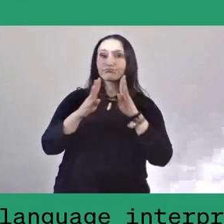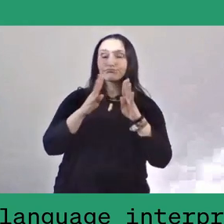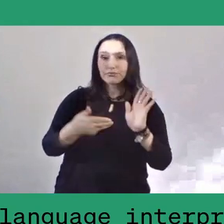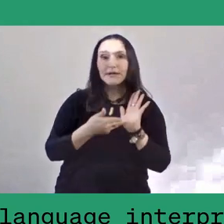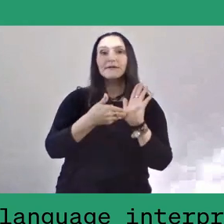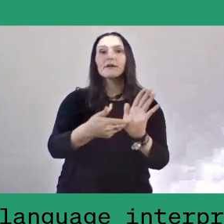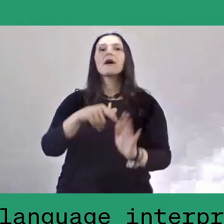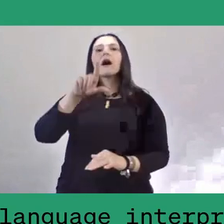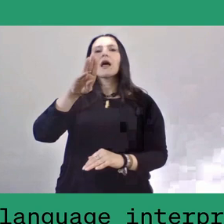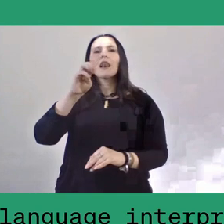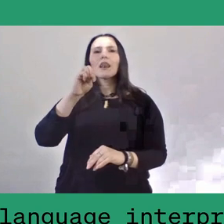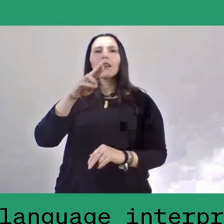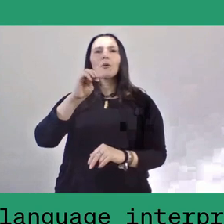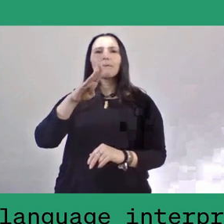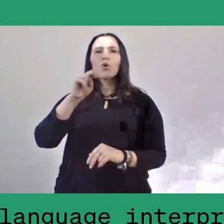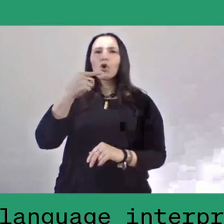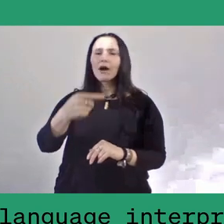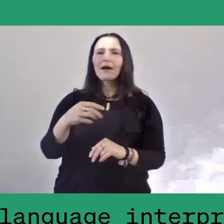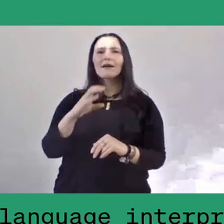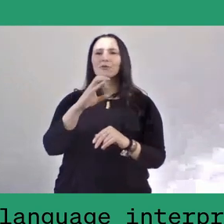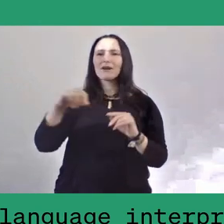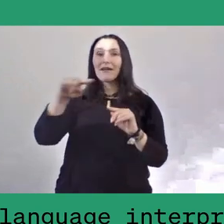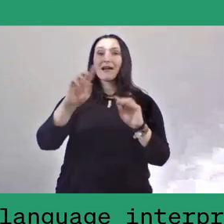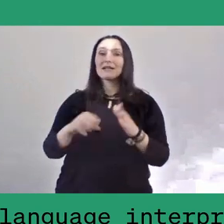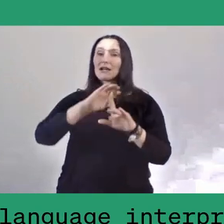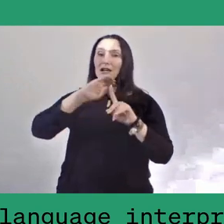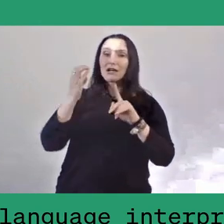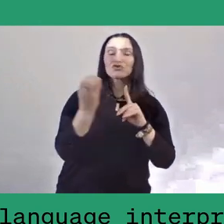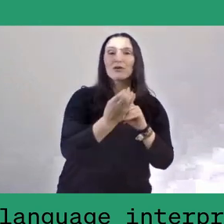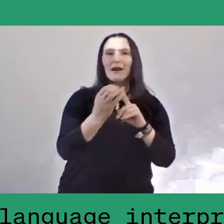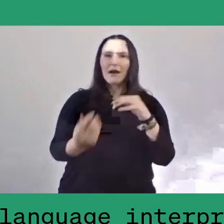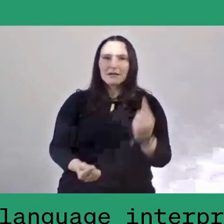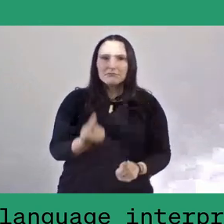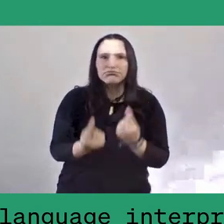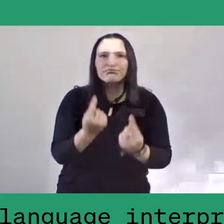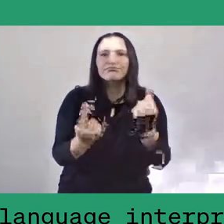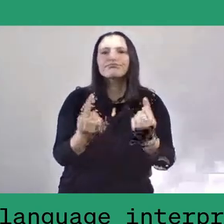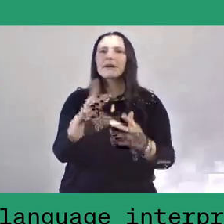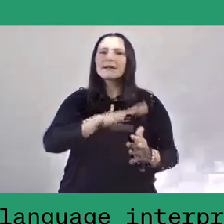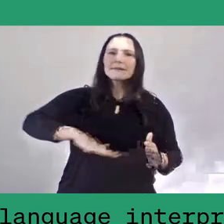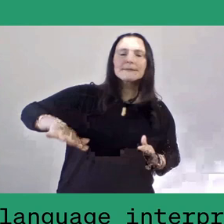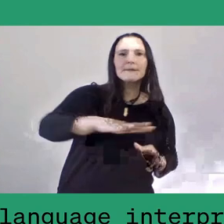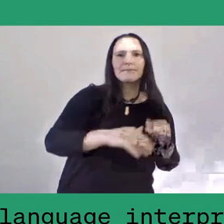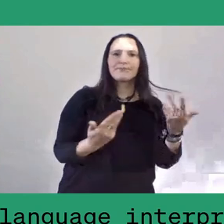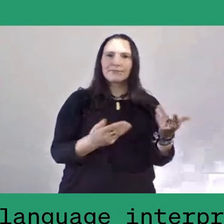Lumbung Budaya Sepanjang Gang or Cultural Granaries along the Alleys,